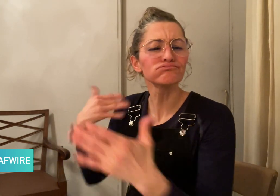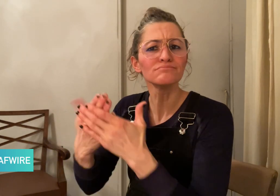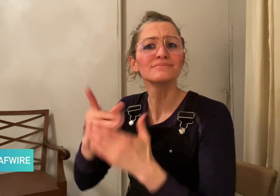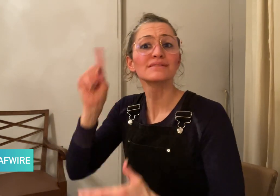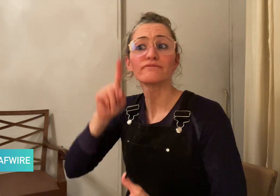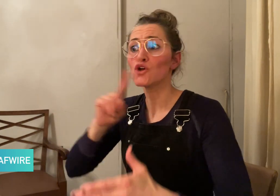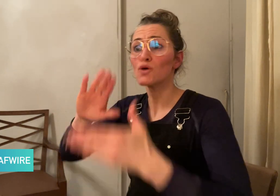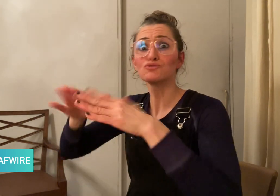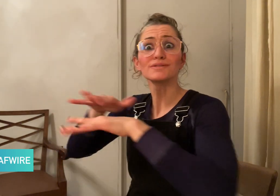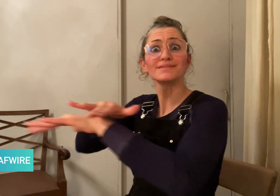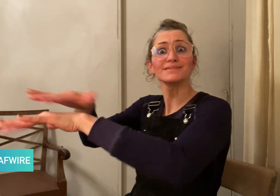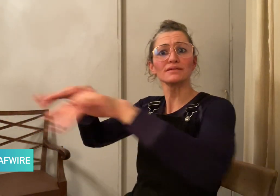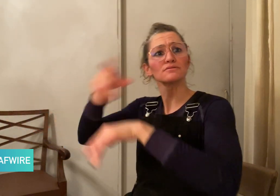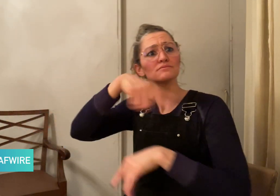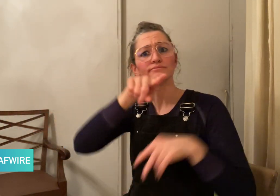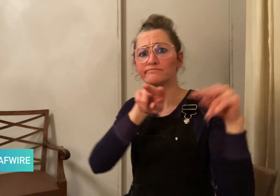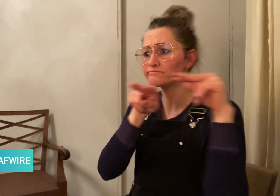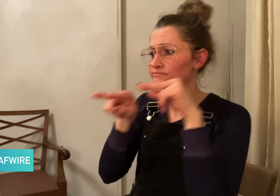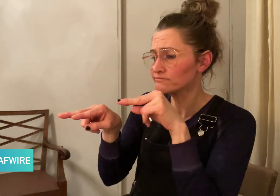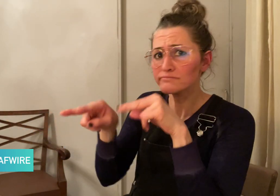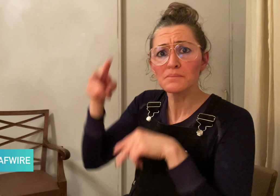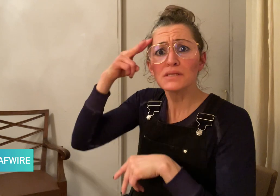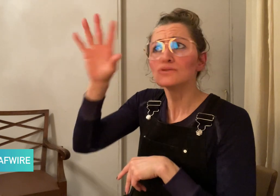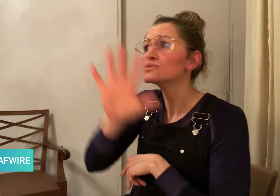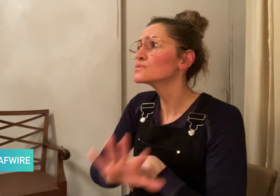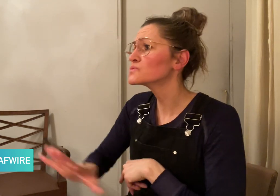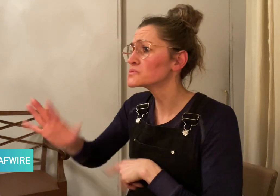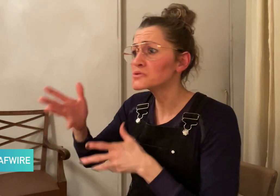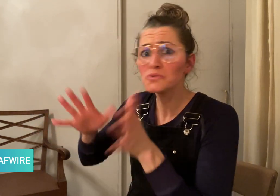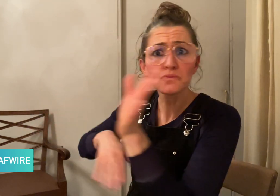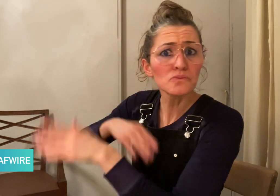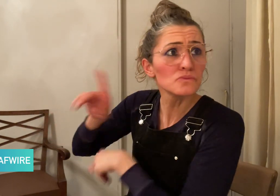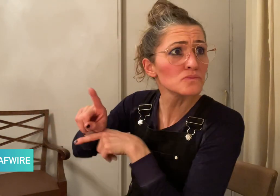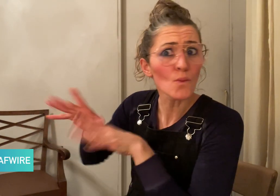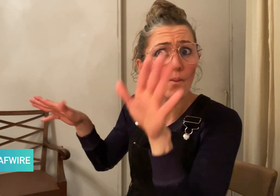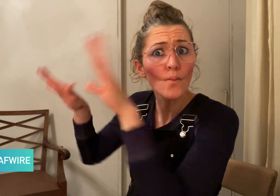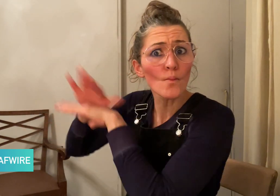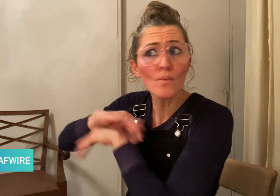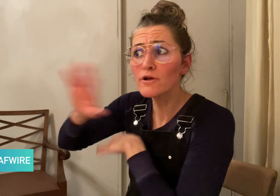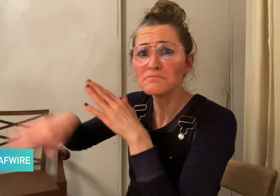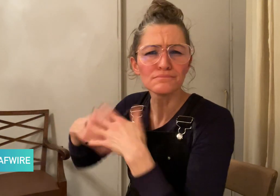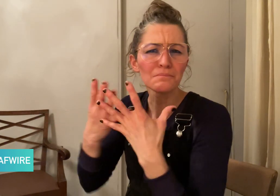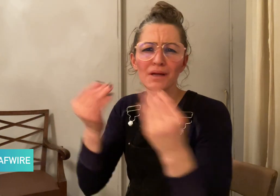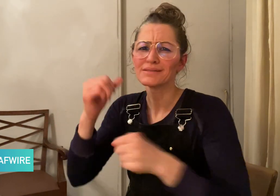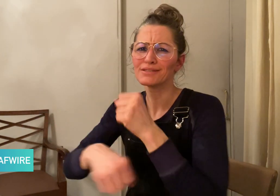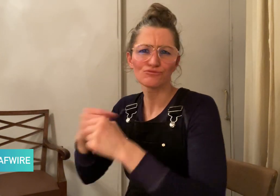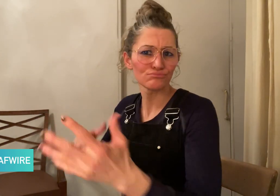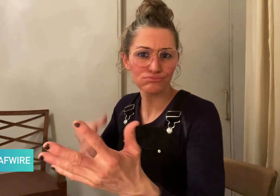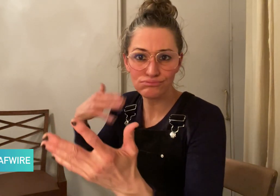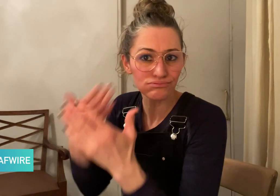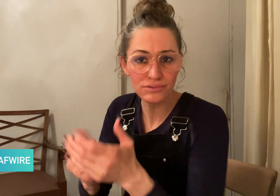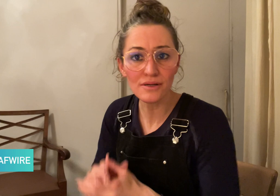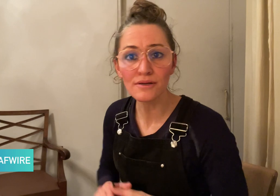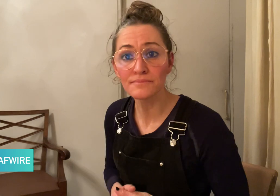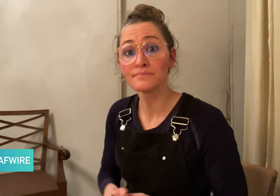since the Deaf community in Mexico has been “invisible”